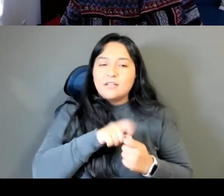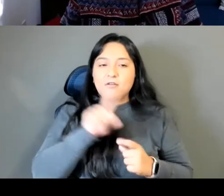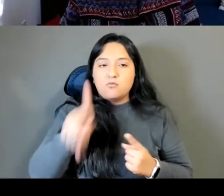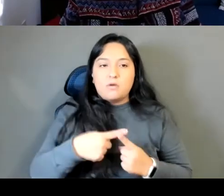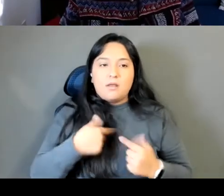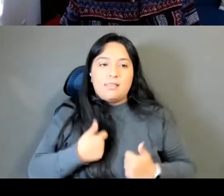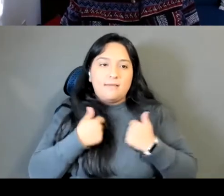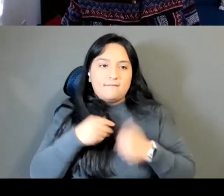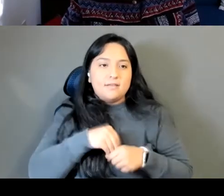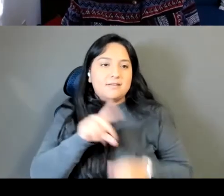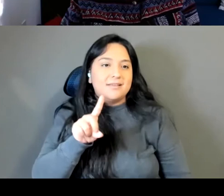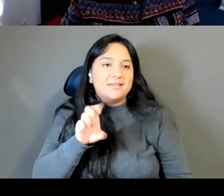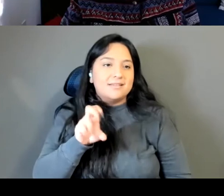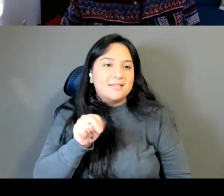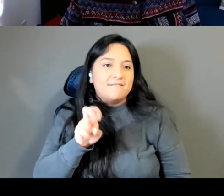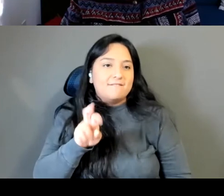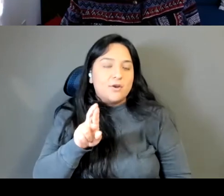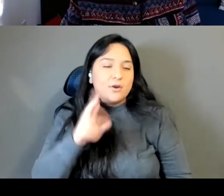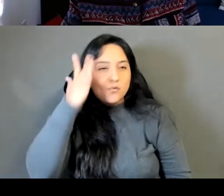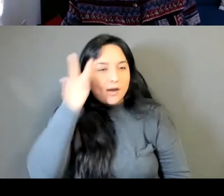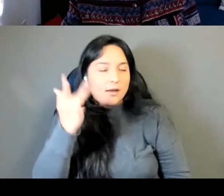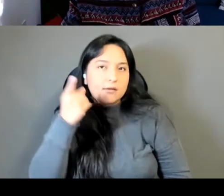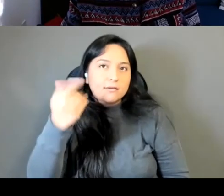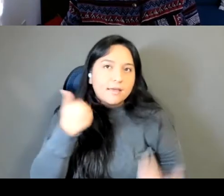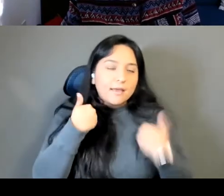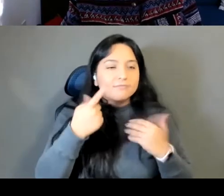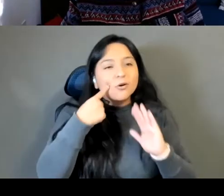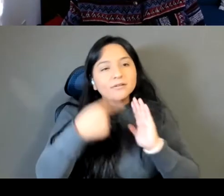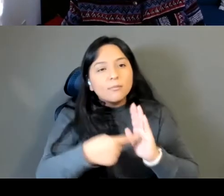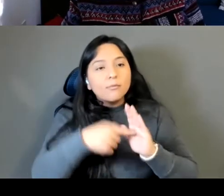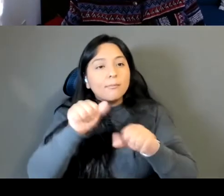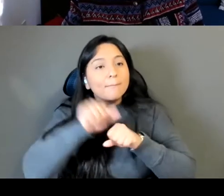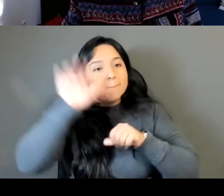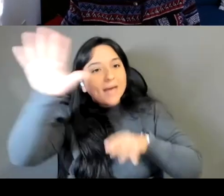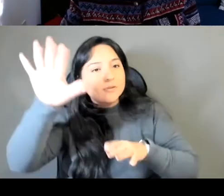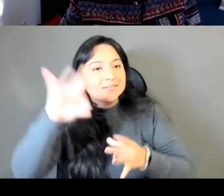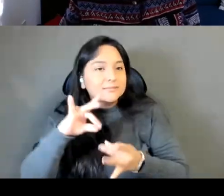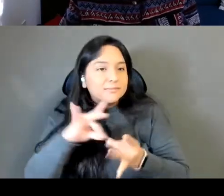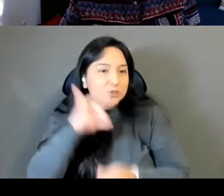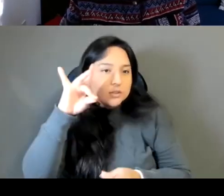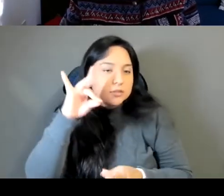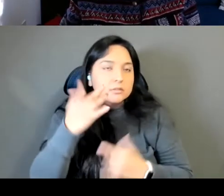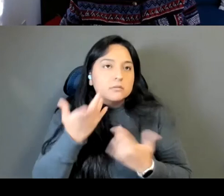There's also like mountain spirits, for example, um, and I, yeah, for me, I was like okay like